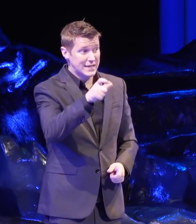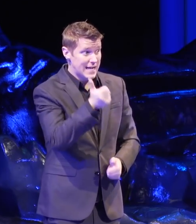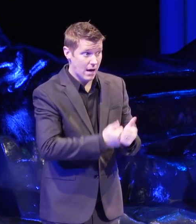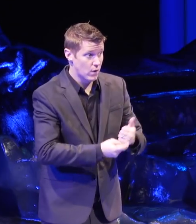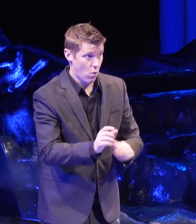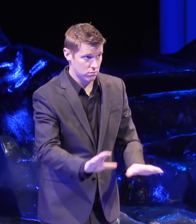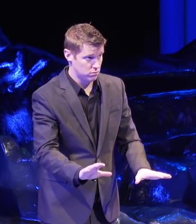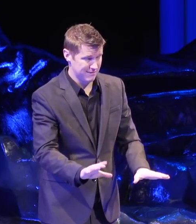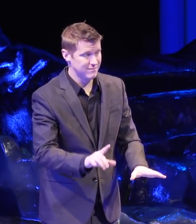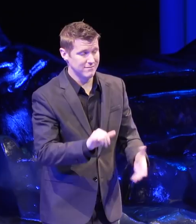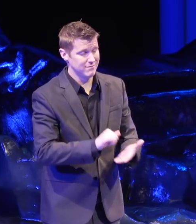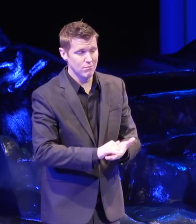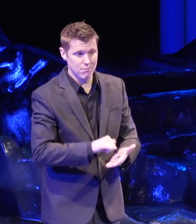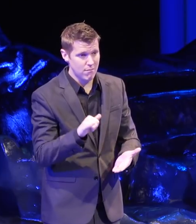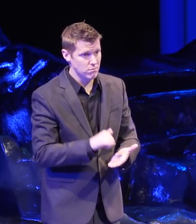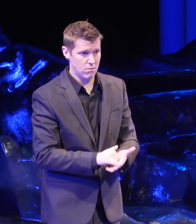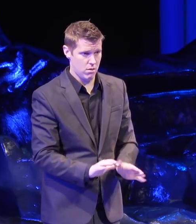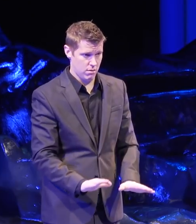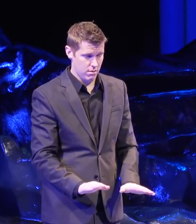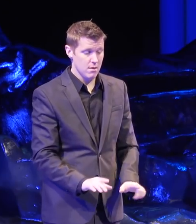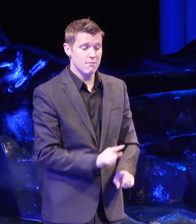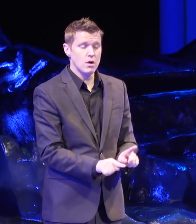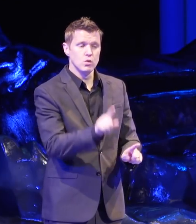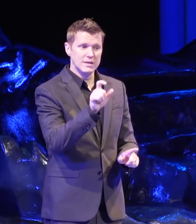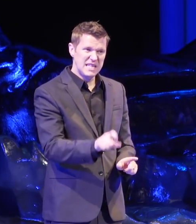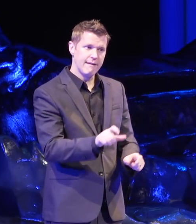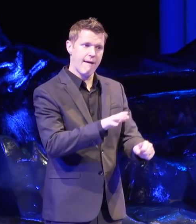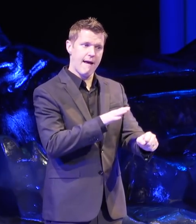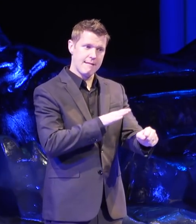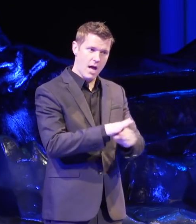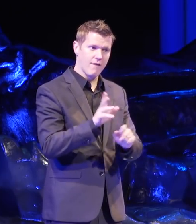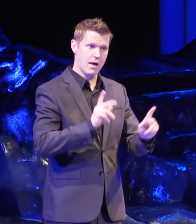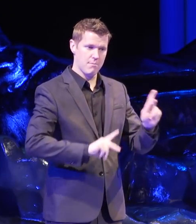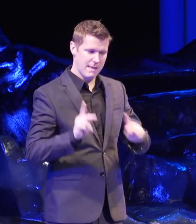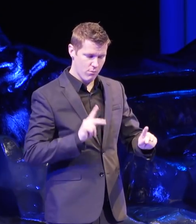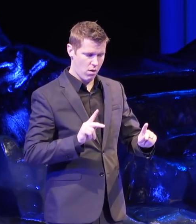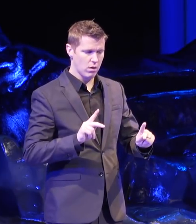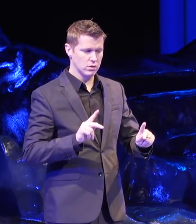You couldn't possibly get everybody but you need enough for the change to hold.